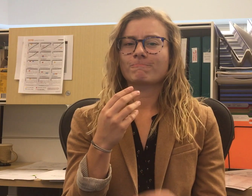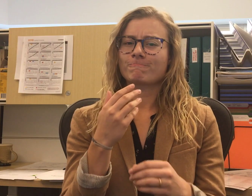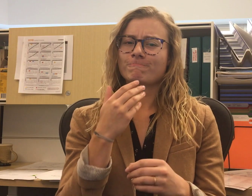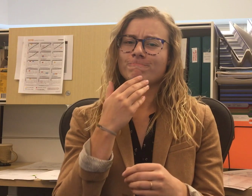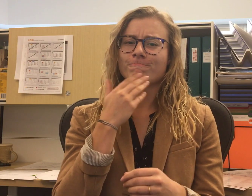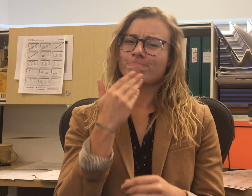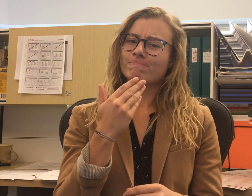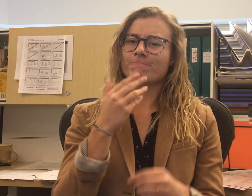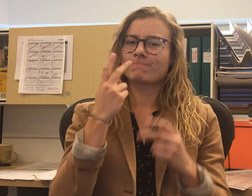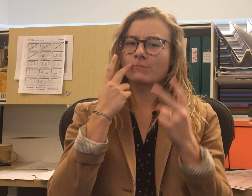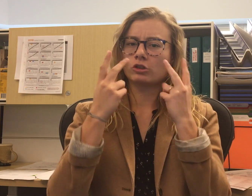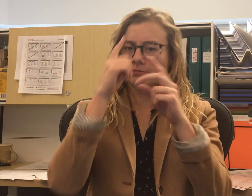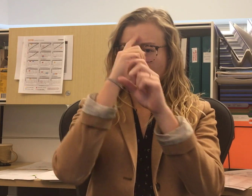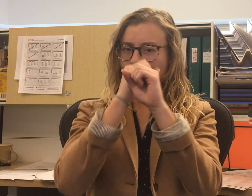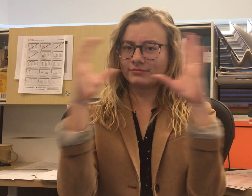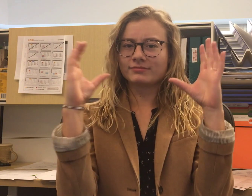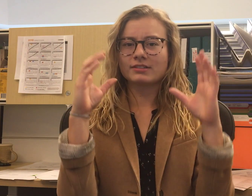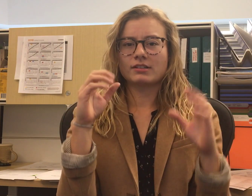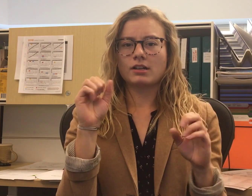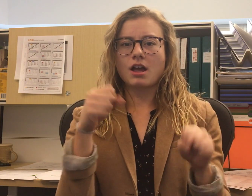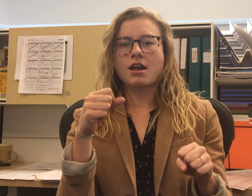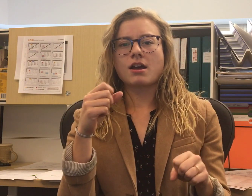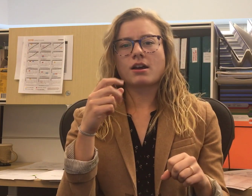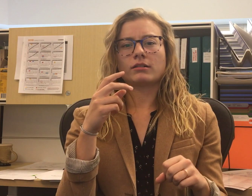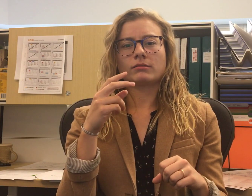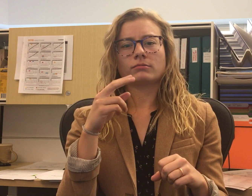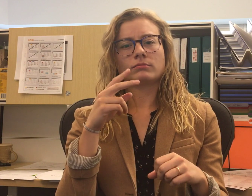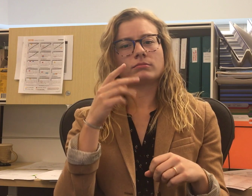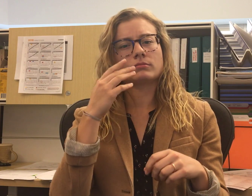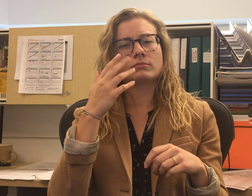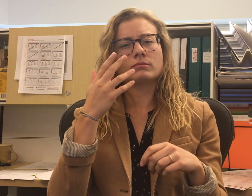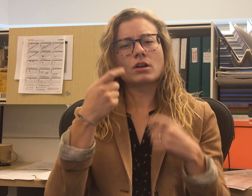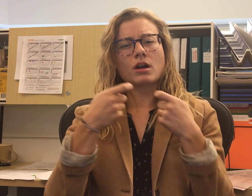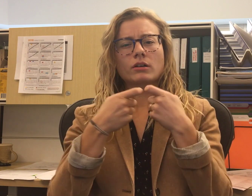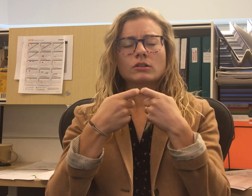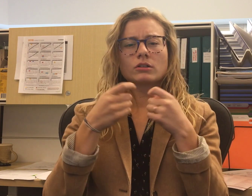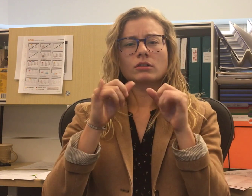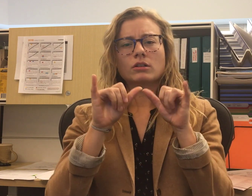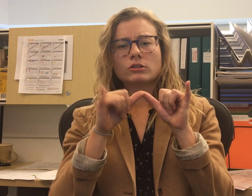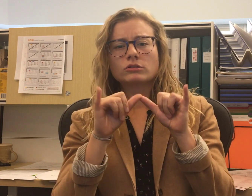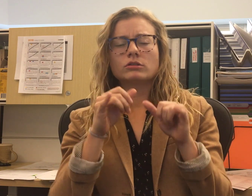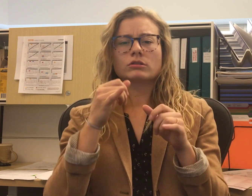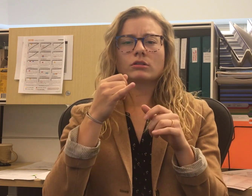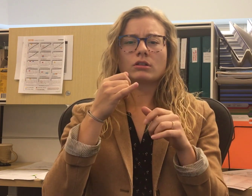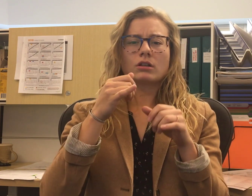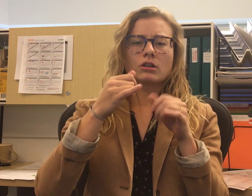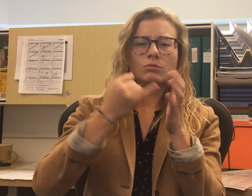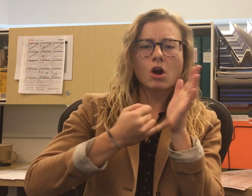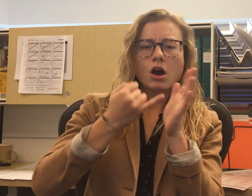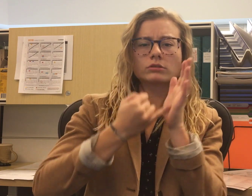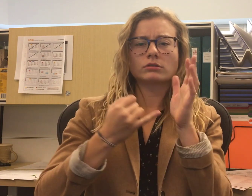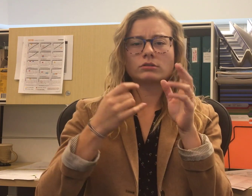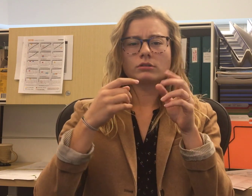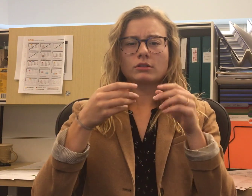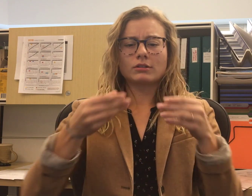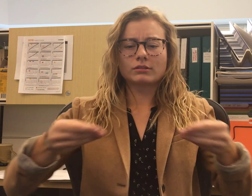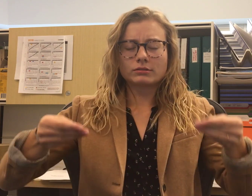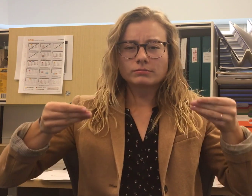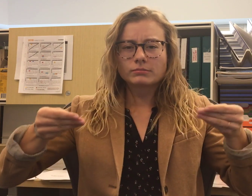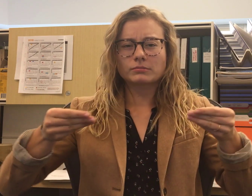As a Deaf person, I have good visual skills and can easily visualize things. I can take a look at electrical engineering drawings —